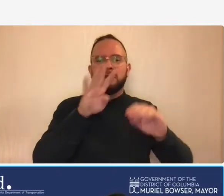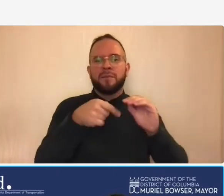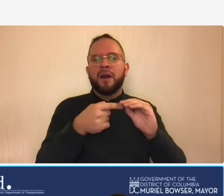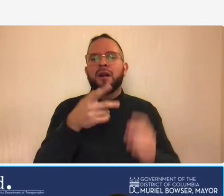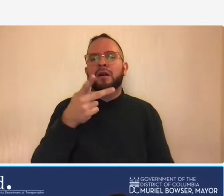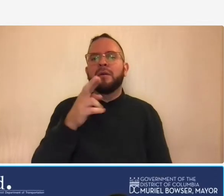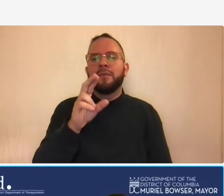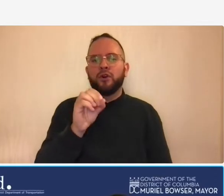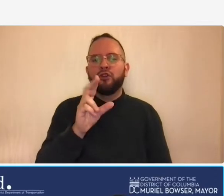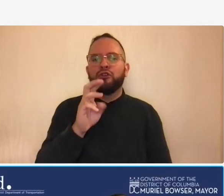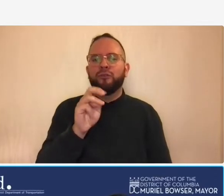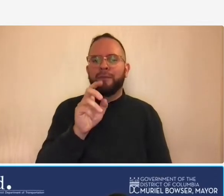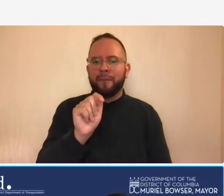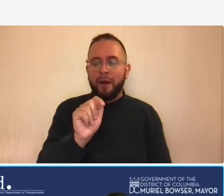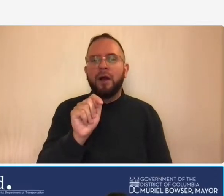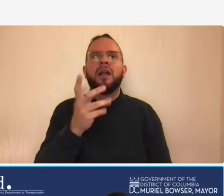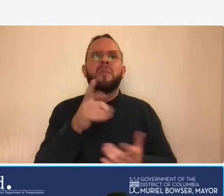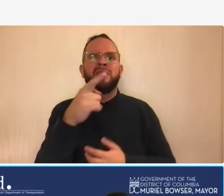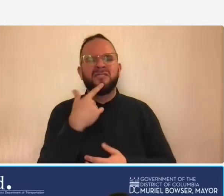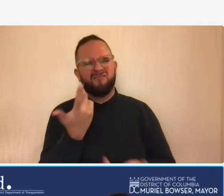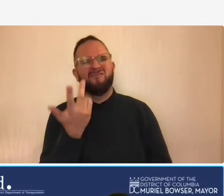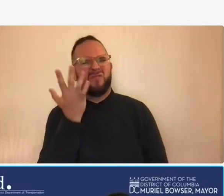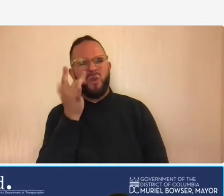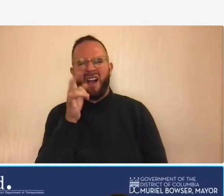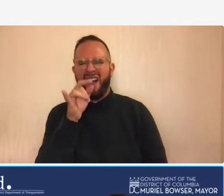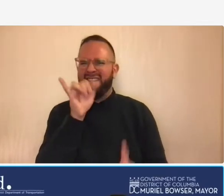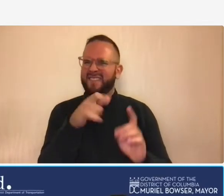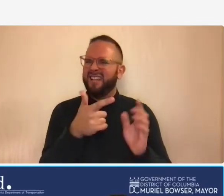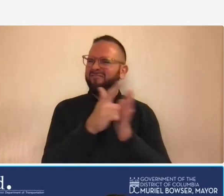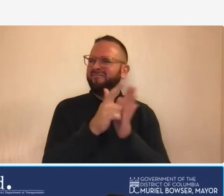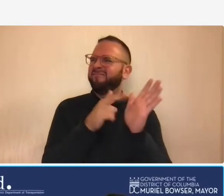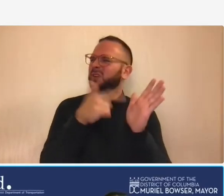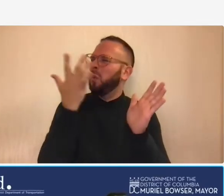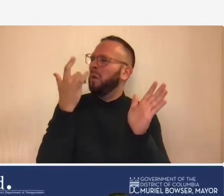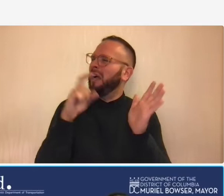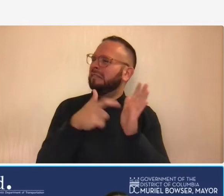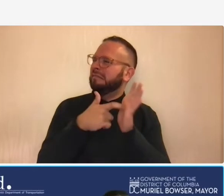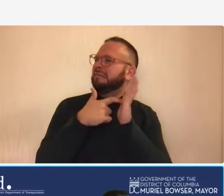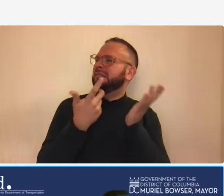and so you may ask why why is that necessary and it's because unlike other purchases